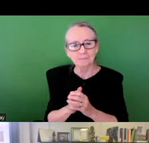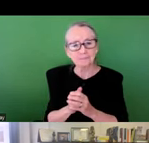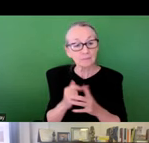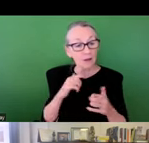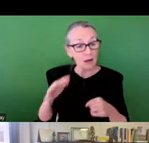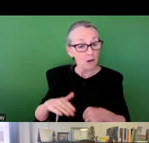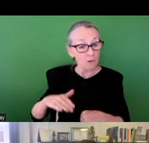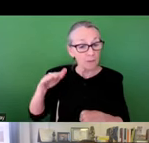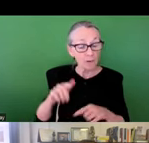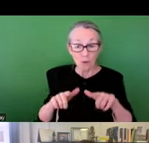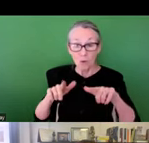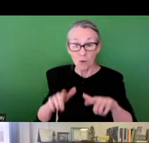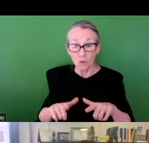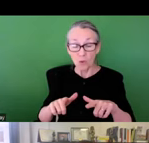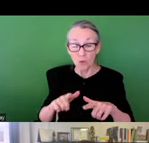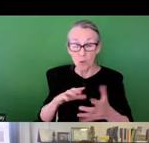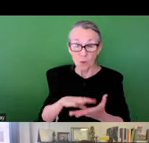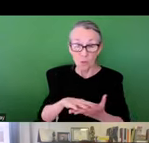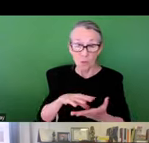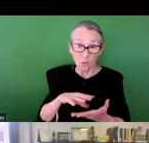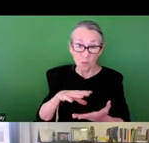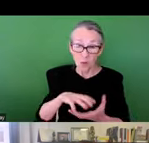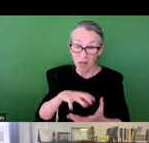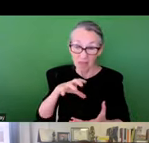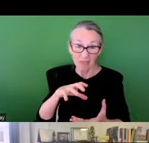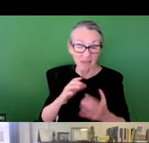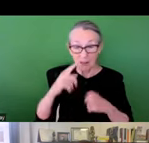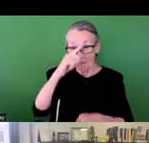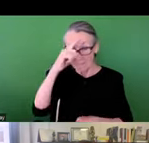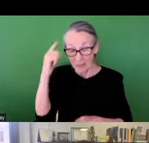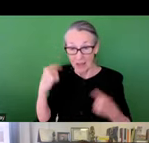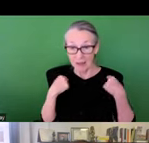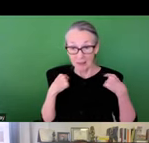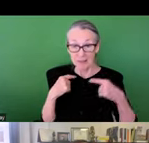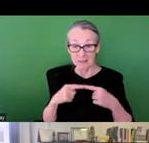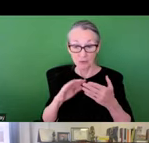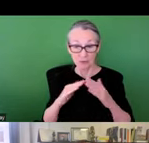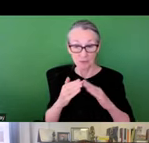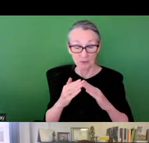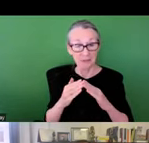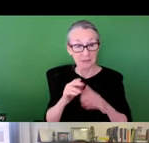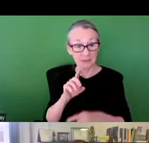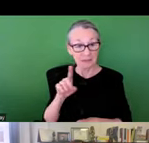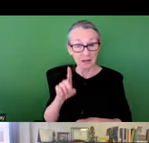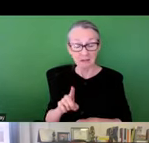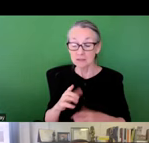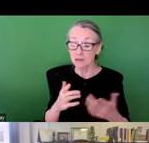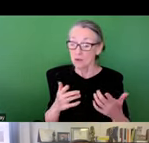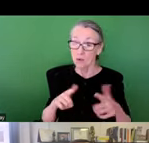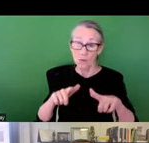in the city as a whole. I grew up in a low wealth, black and